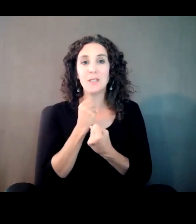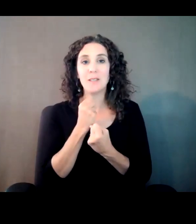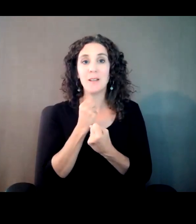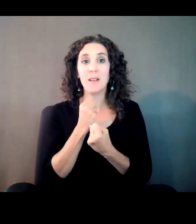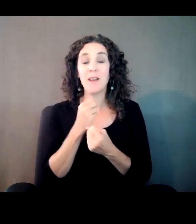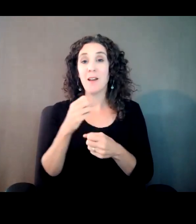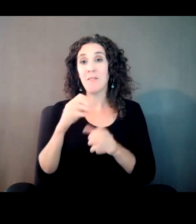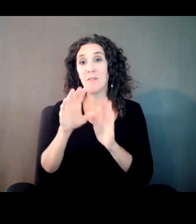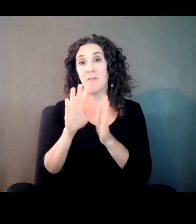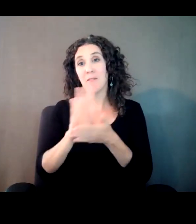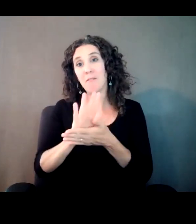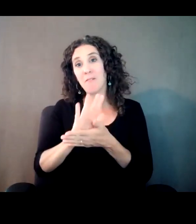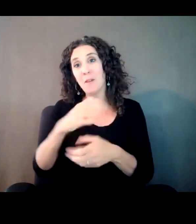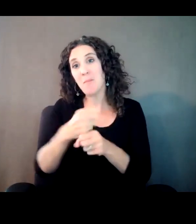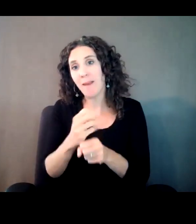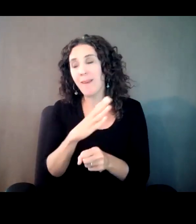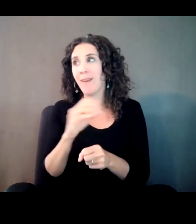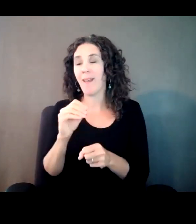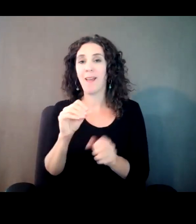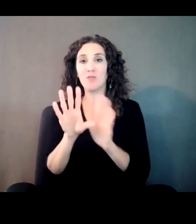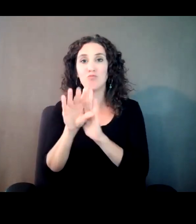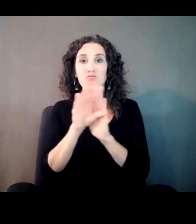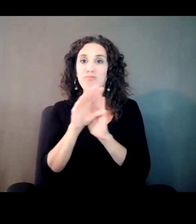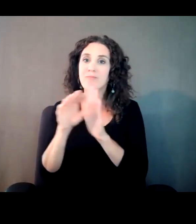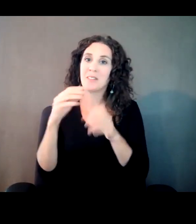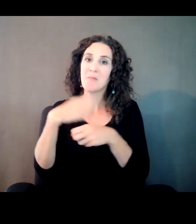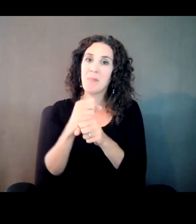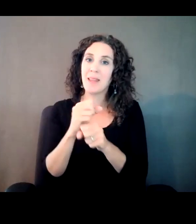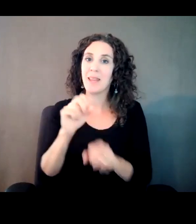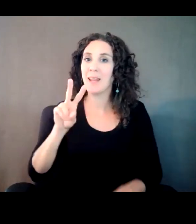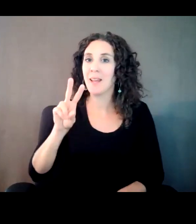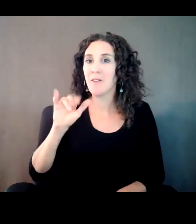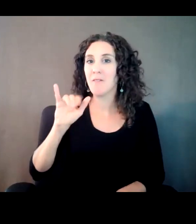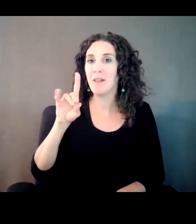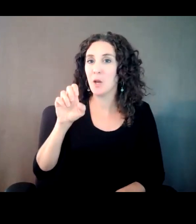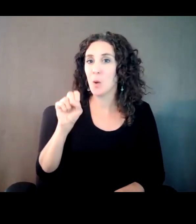of making films and making videos. So once again, you know, kind of the twists